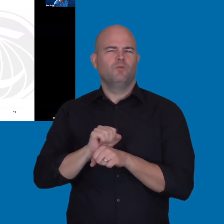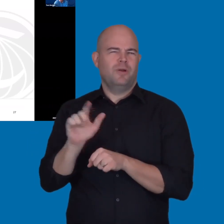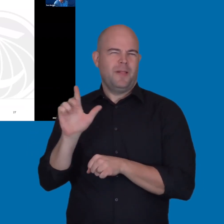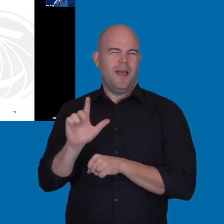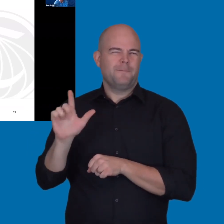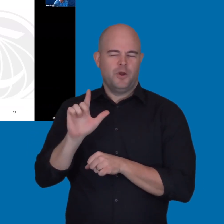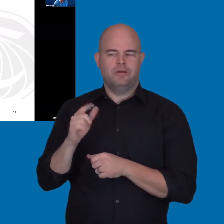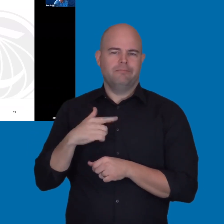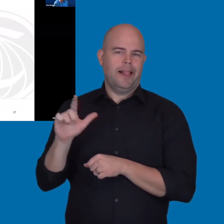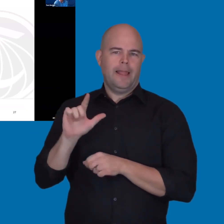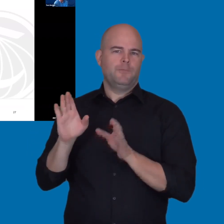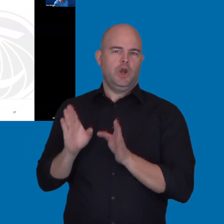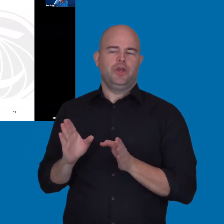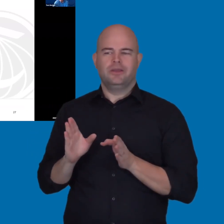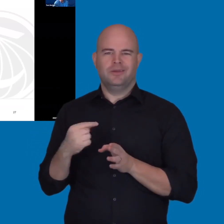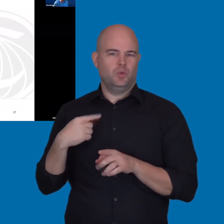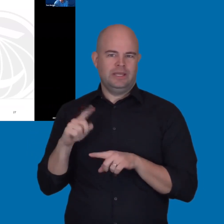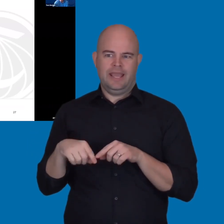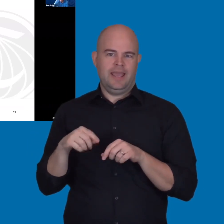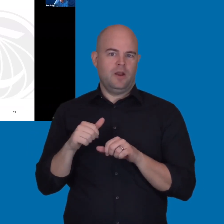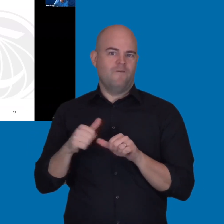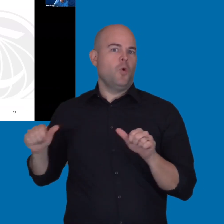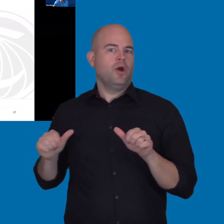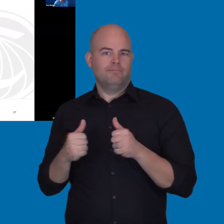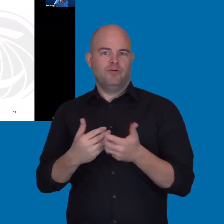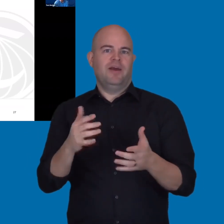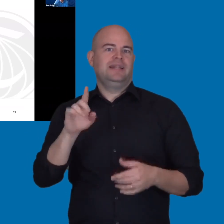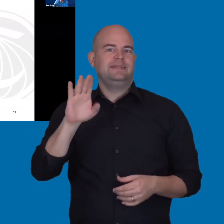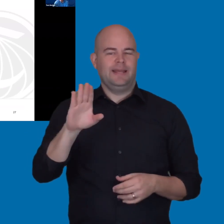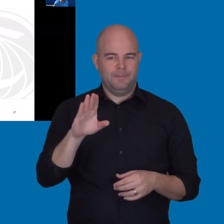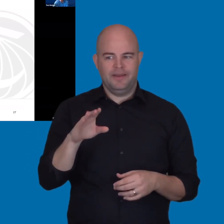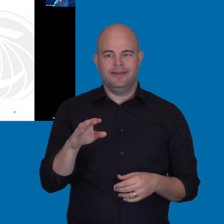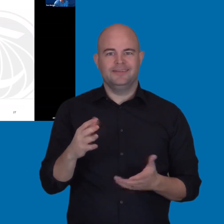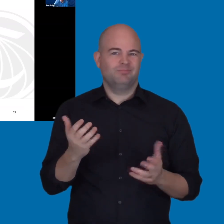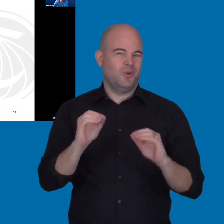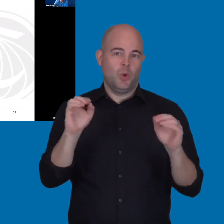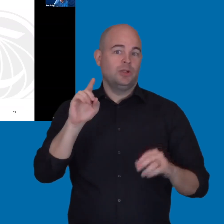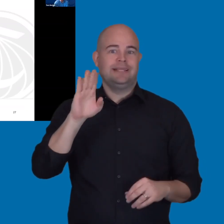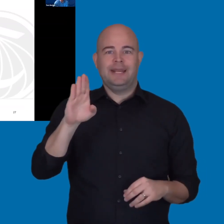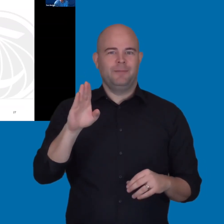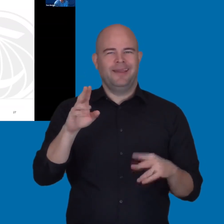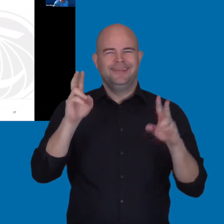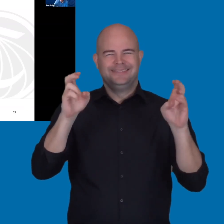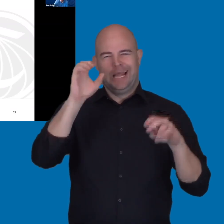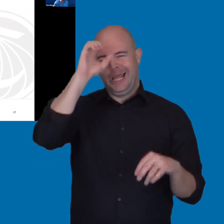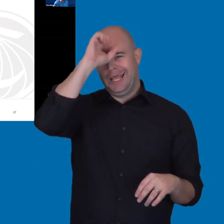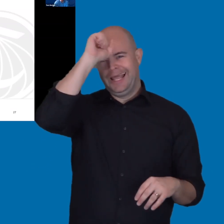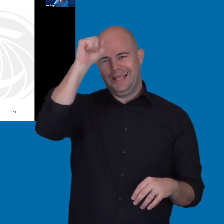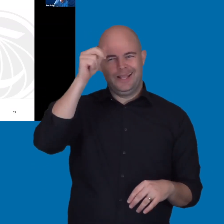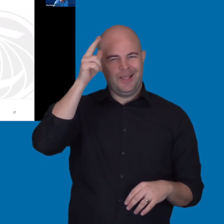"I'm also interested in more about EEAAPs. I am a librarian. We cannot avoid providing databases.